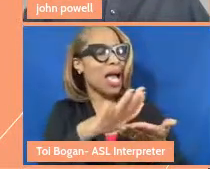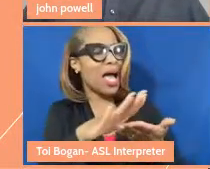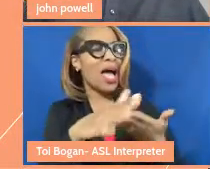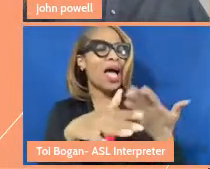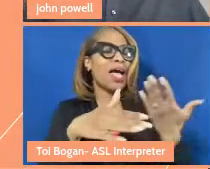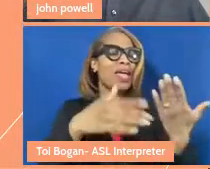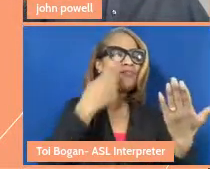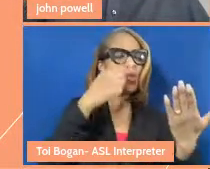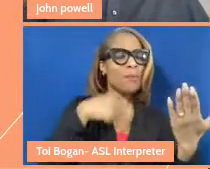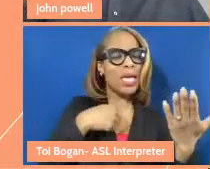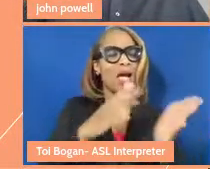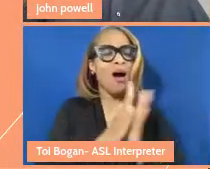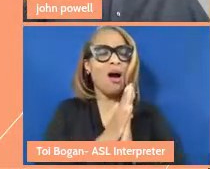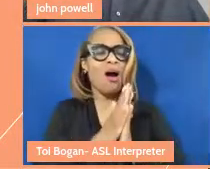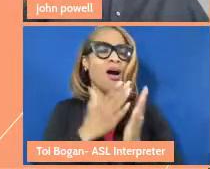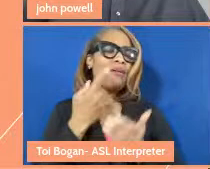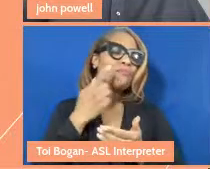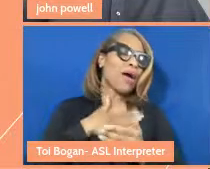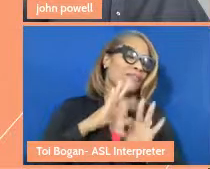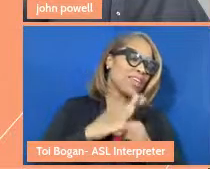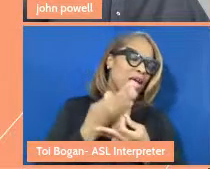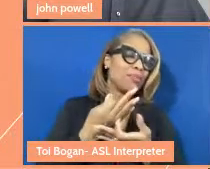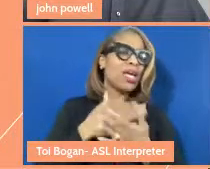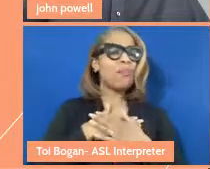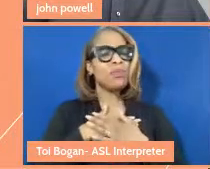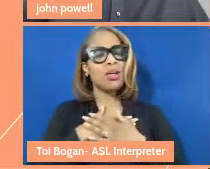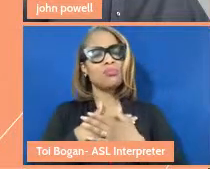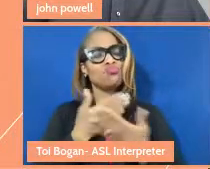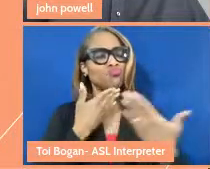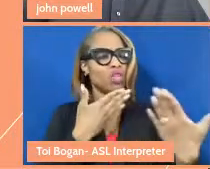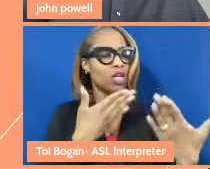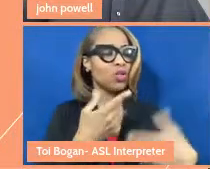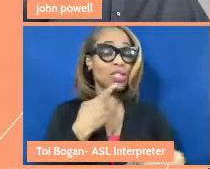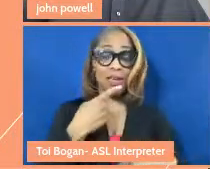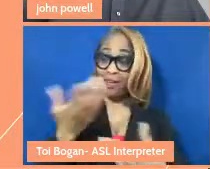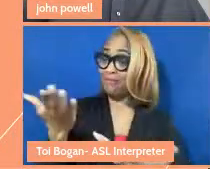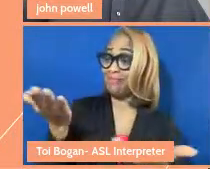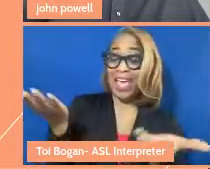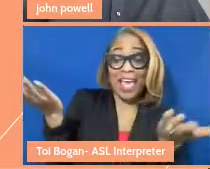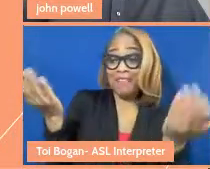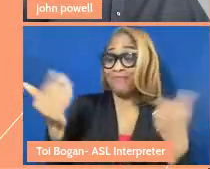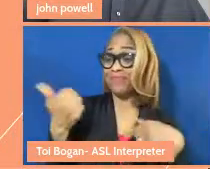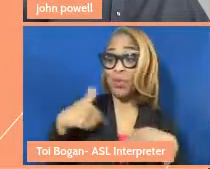for me and for my family, and I'll thank them and they'll say, "Hey, we live for the we." That's